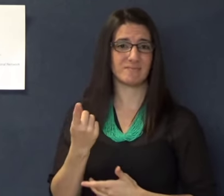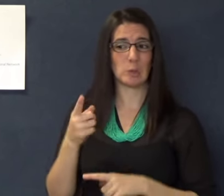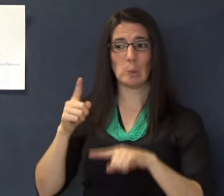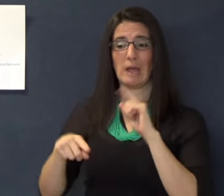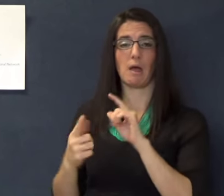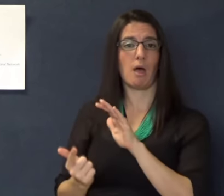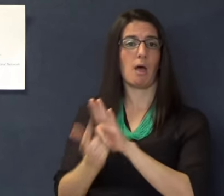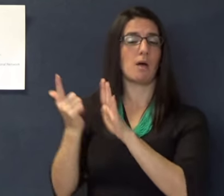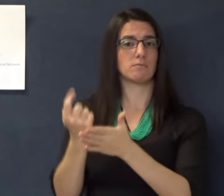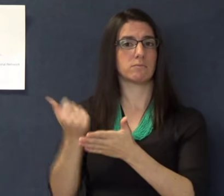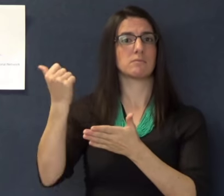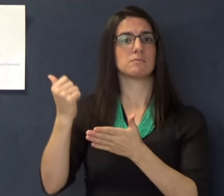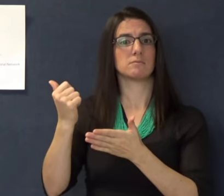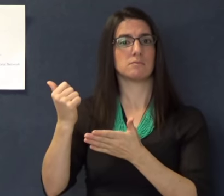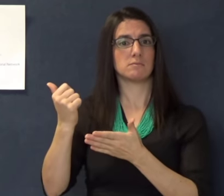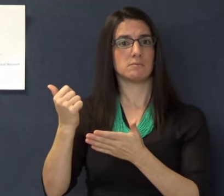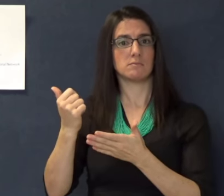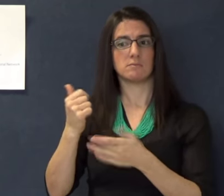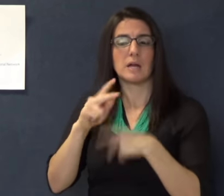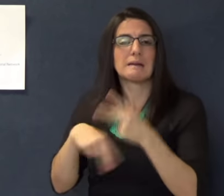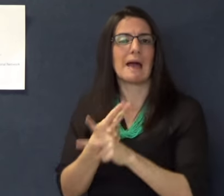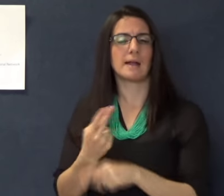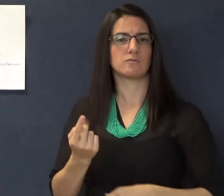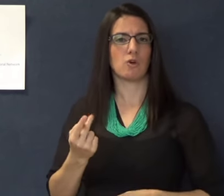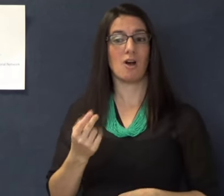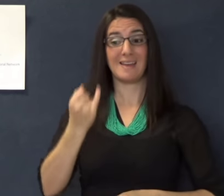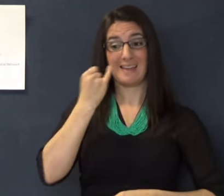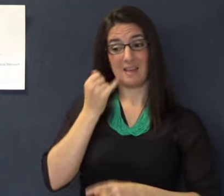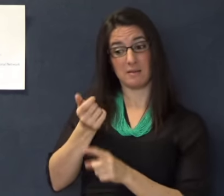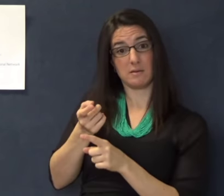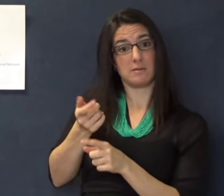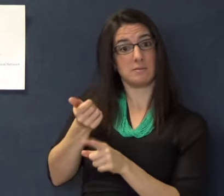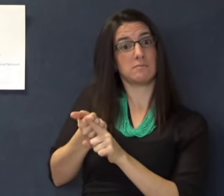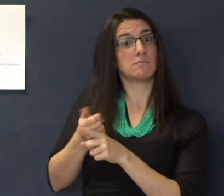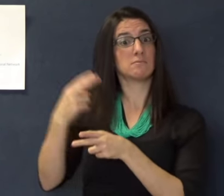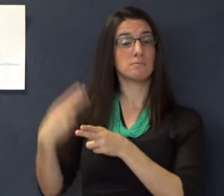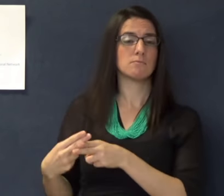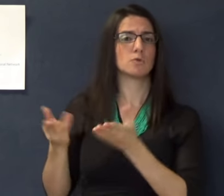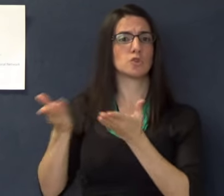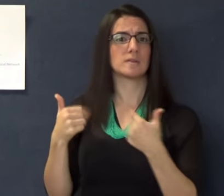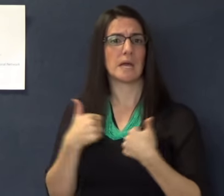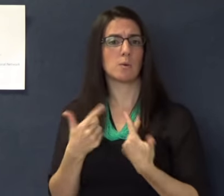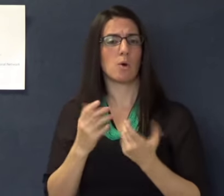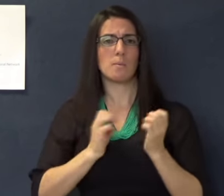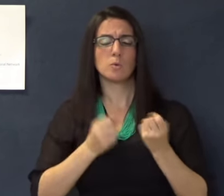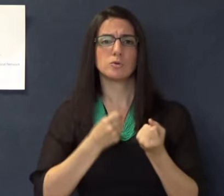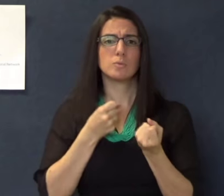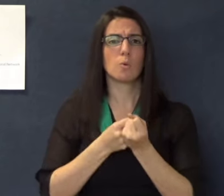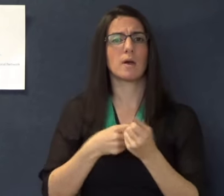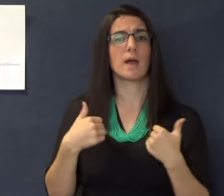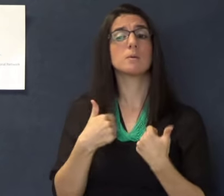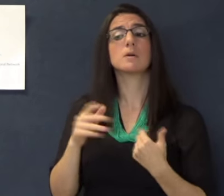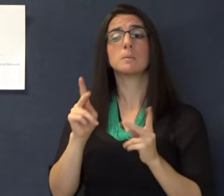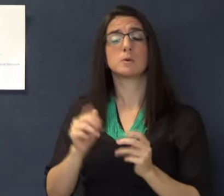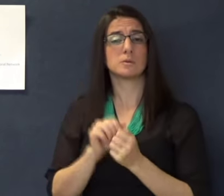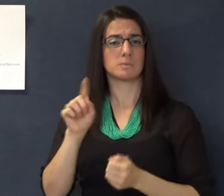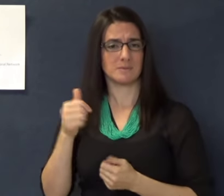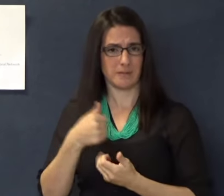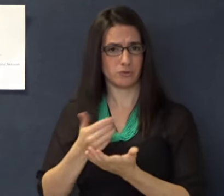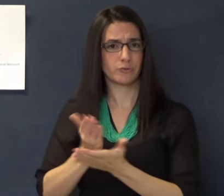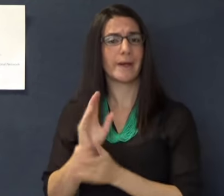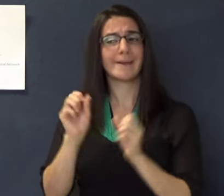of any kind are not allowed if the animal is a service or assistance animal. A person with a disability has a right